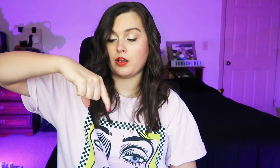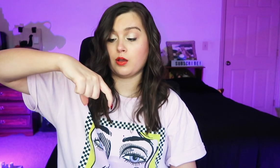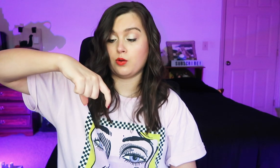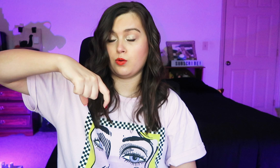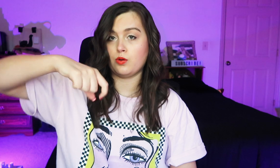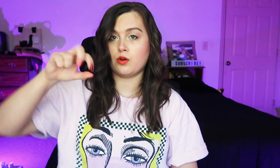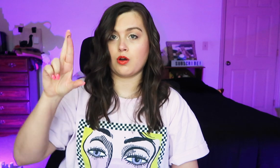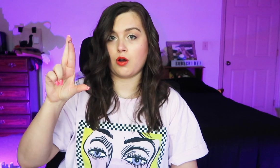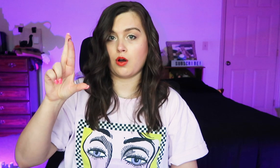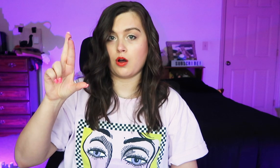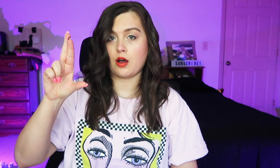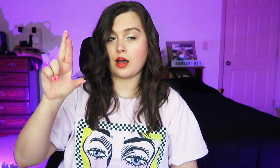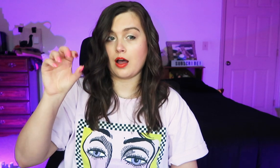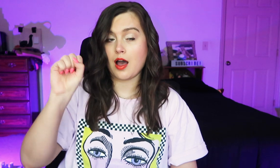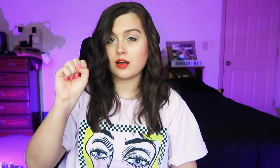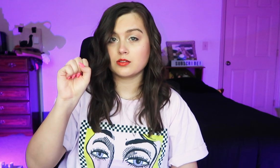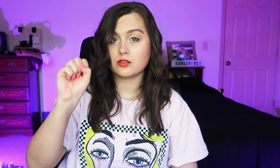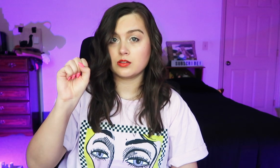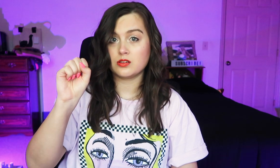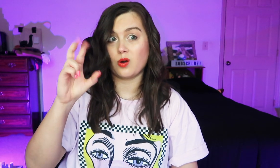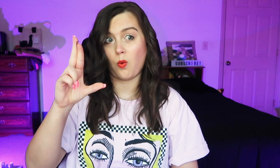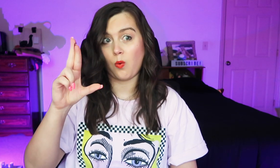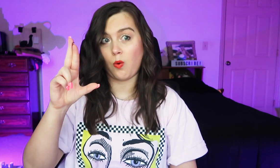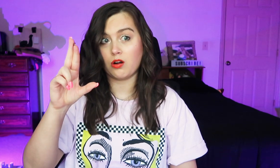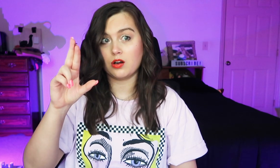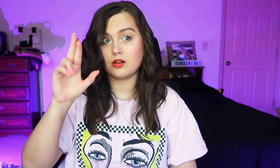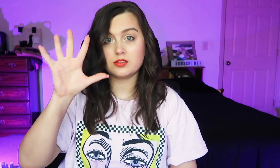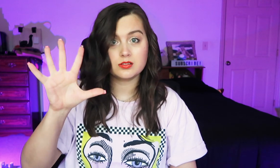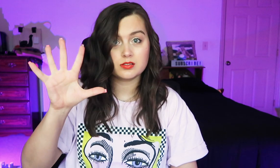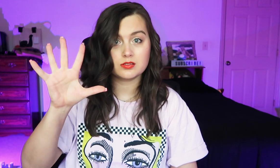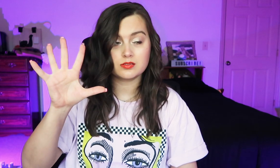Q, R, S, or this.